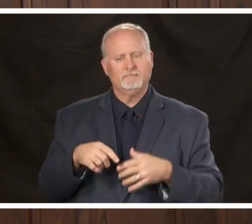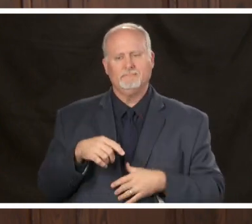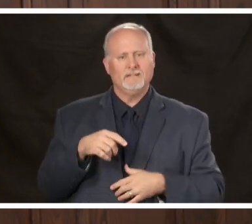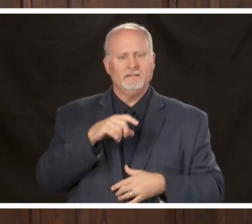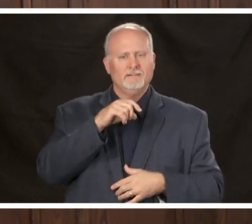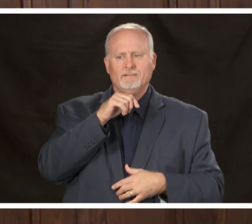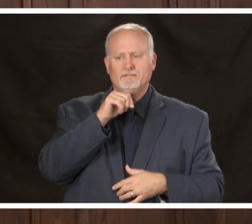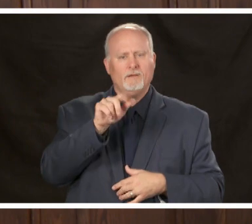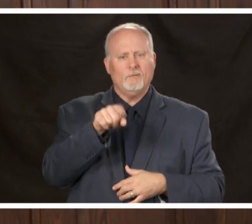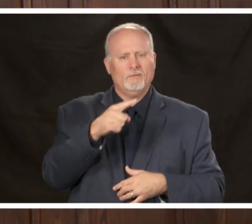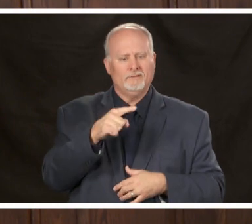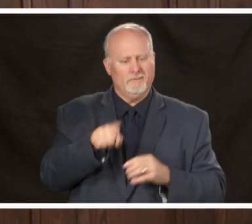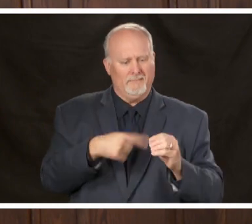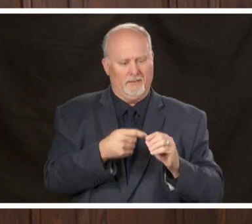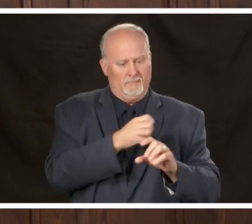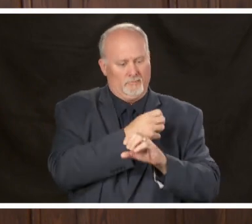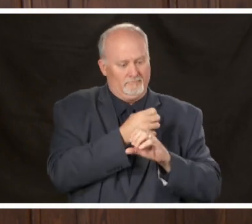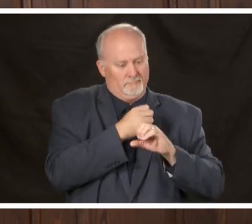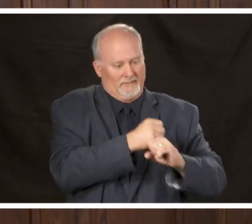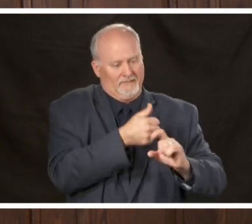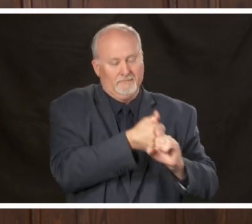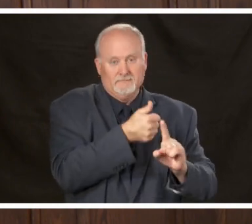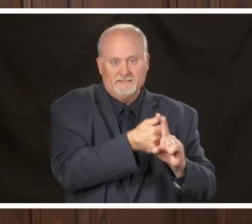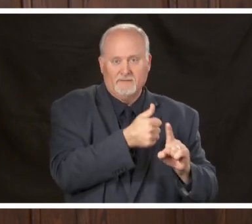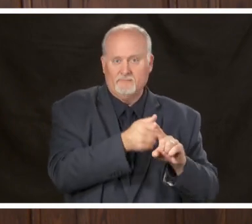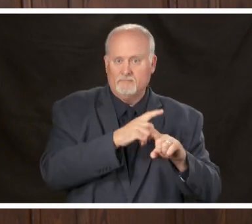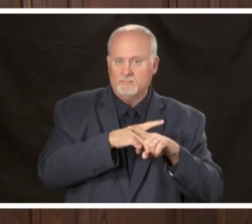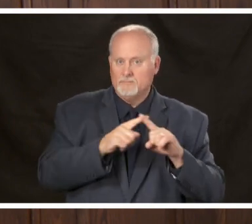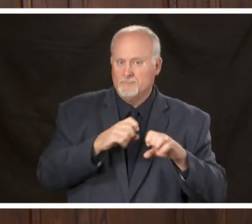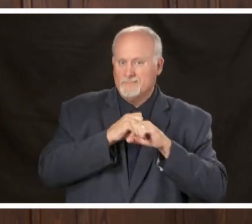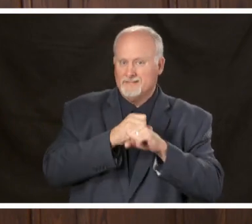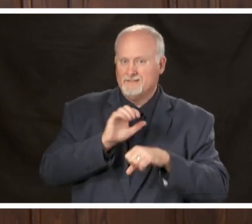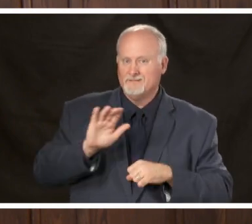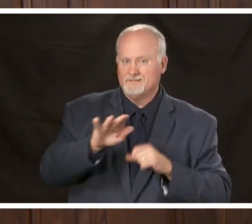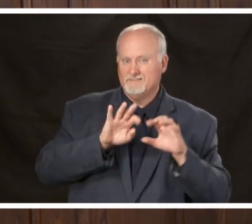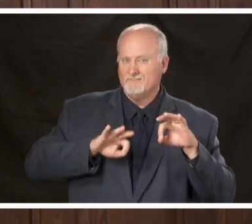protecting themselves but also about protecting their family friends